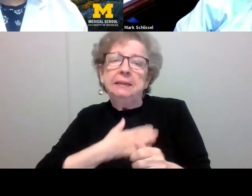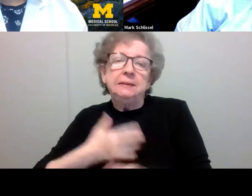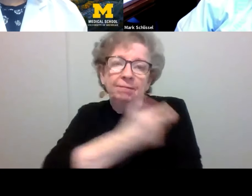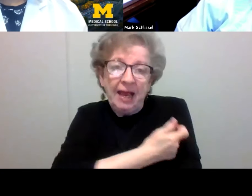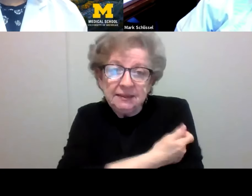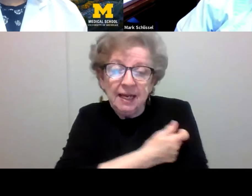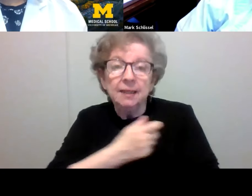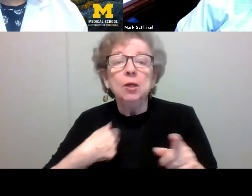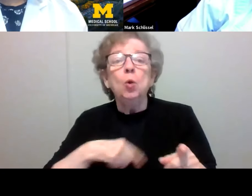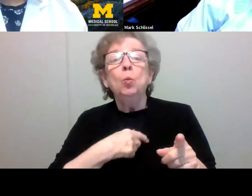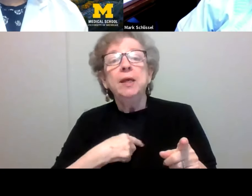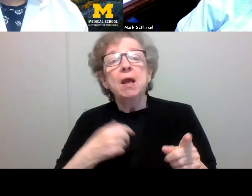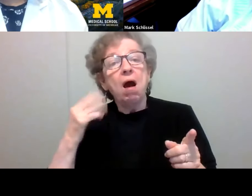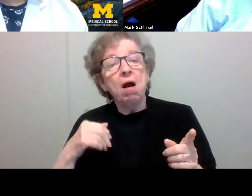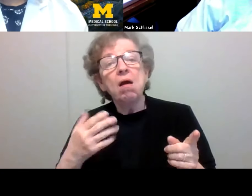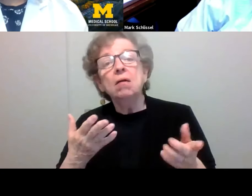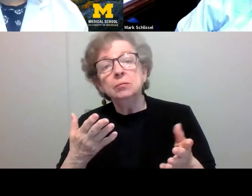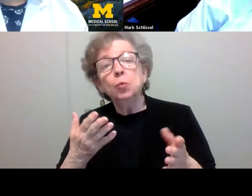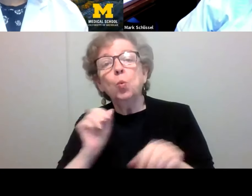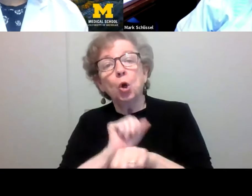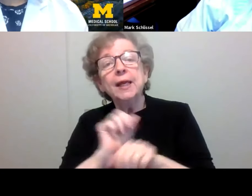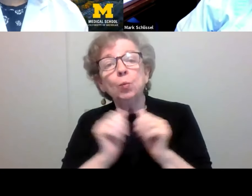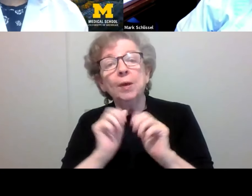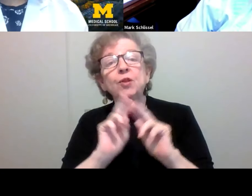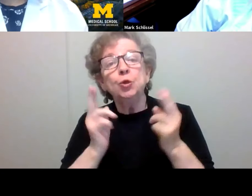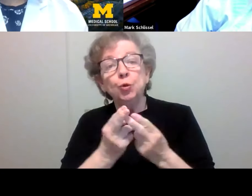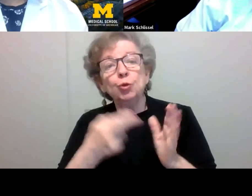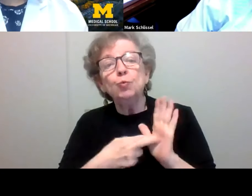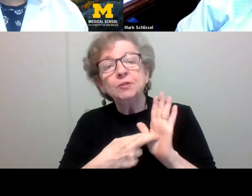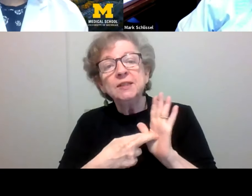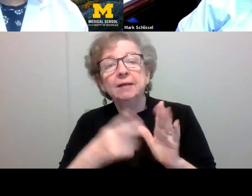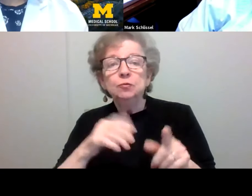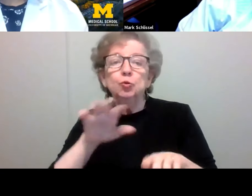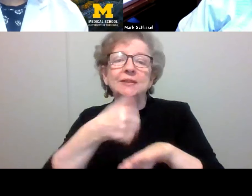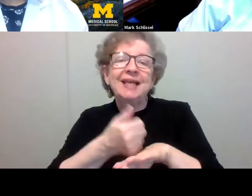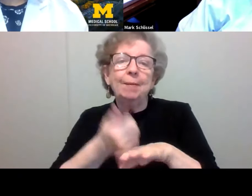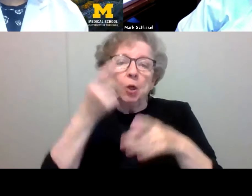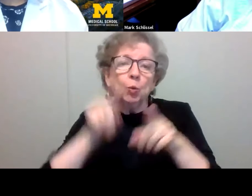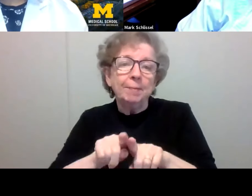we're working with your union representatives and trying to hammer out good agreements to make sure that everybody takes advantage